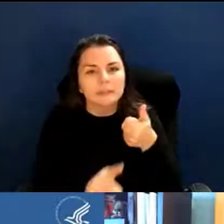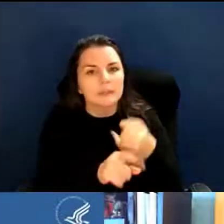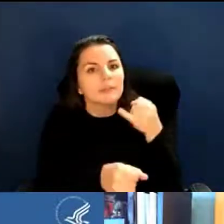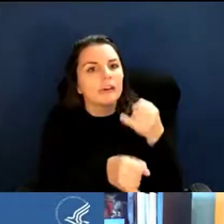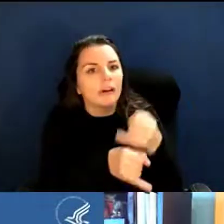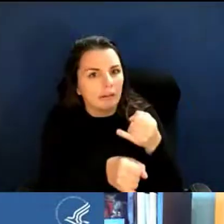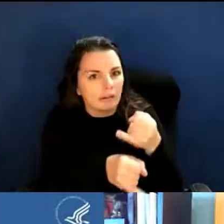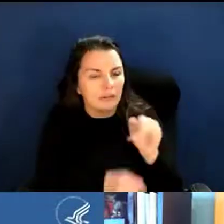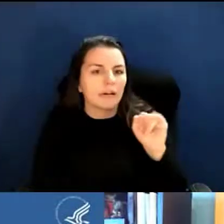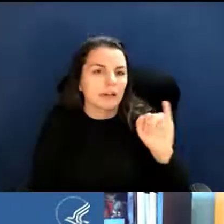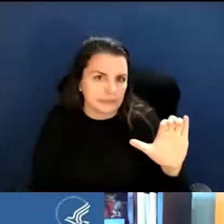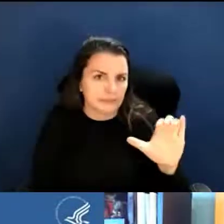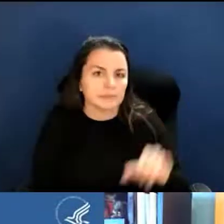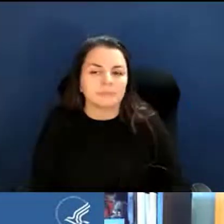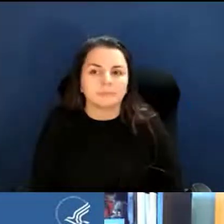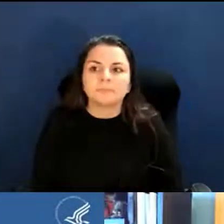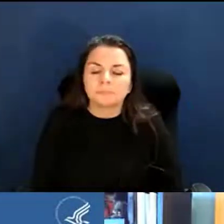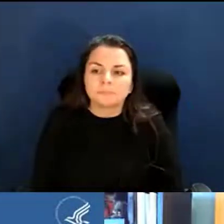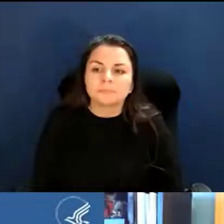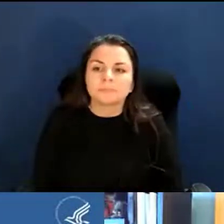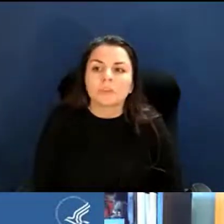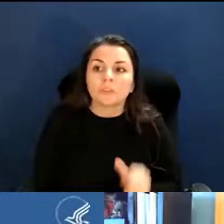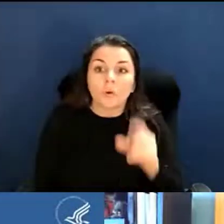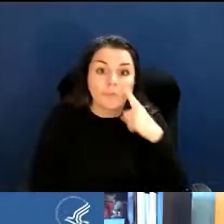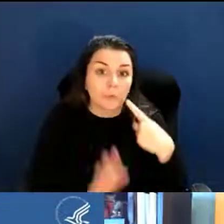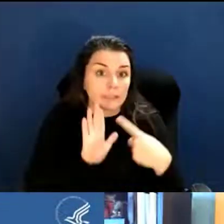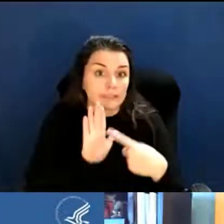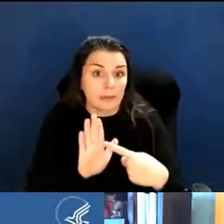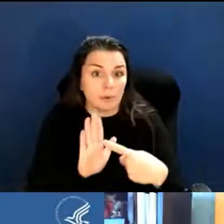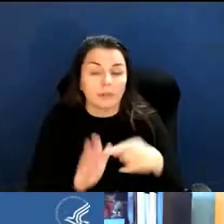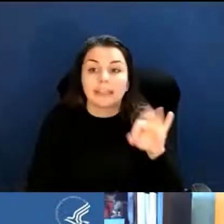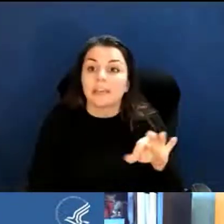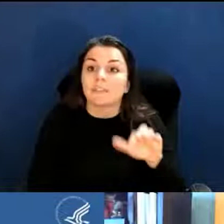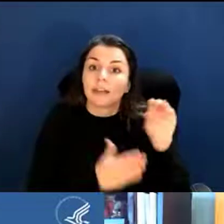so for an example, if you submit an application